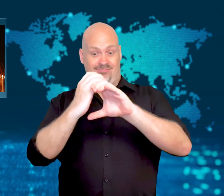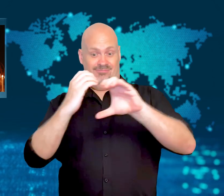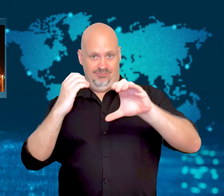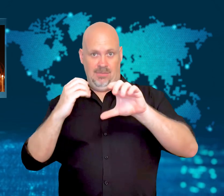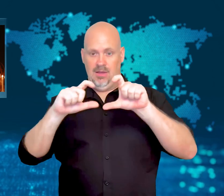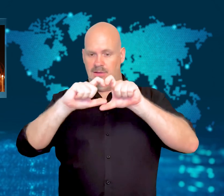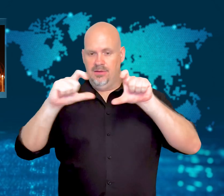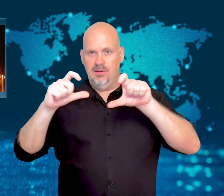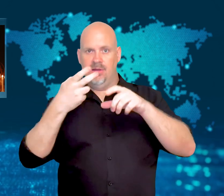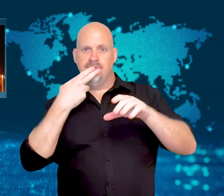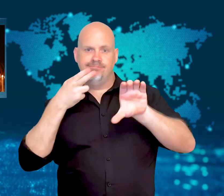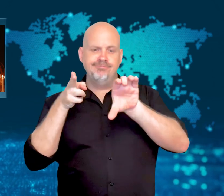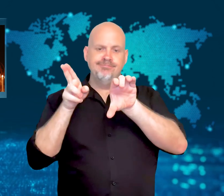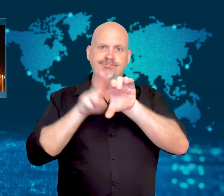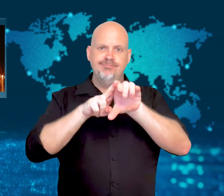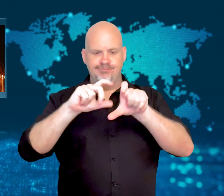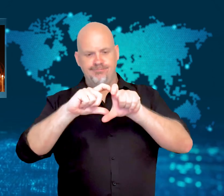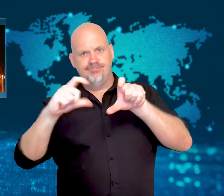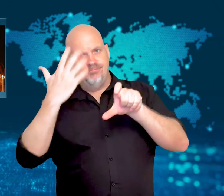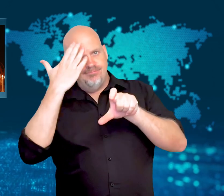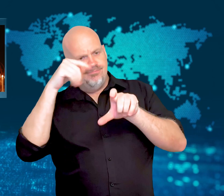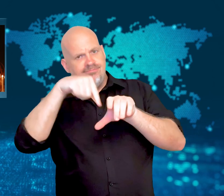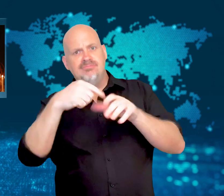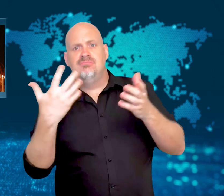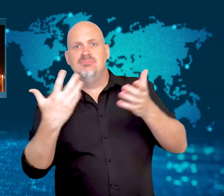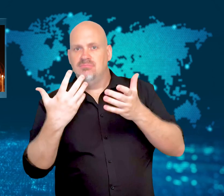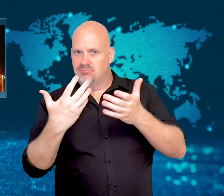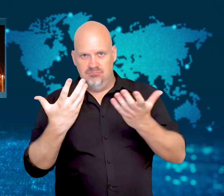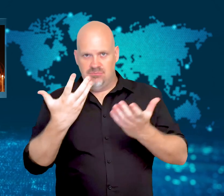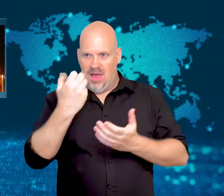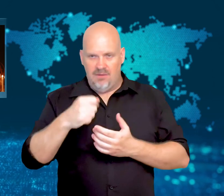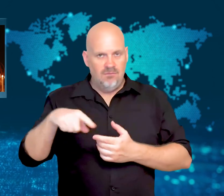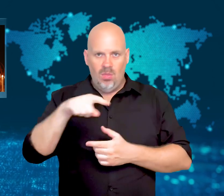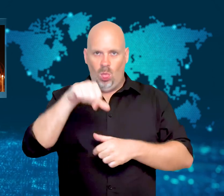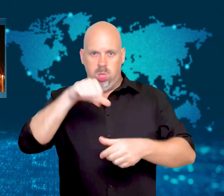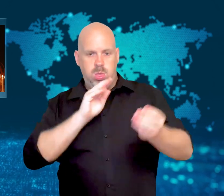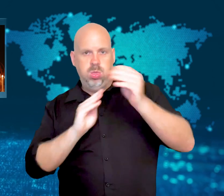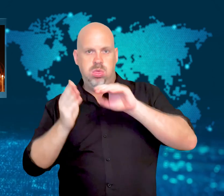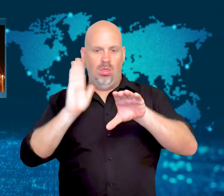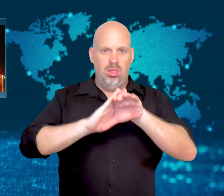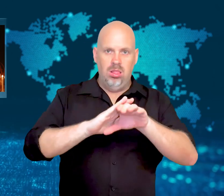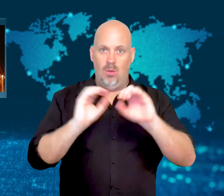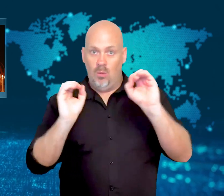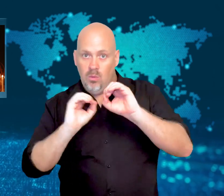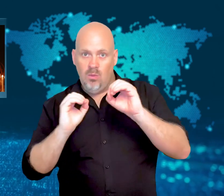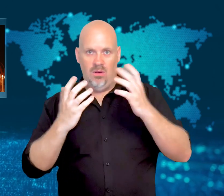Some were inappropriately labeled.